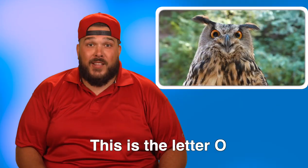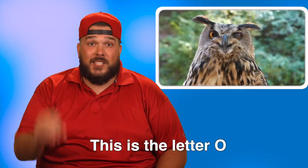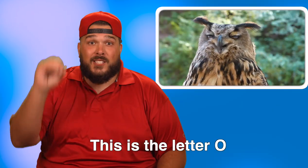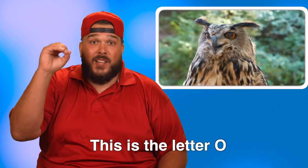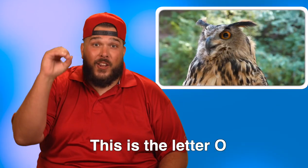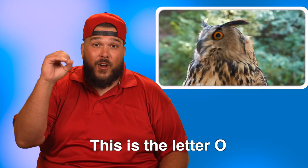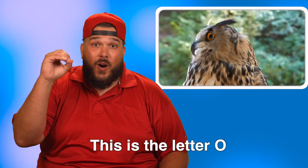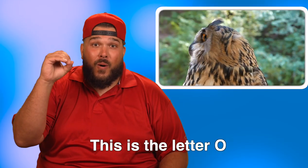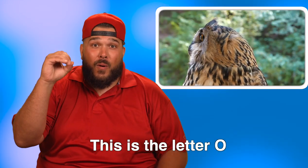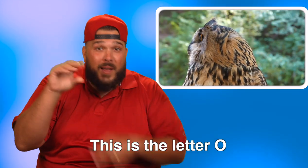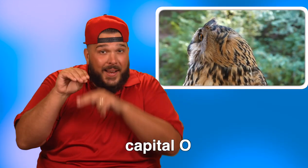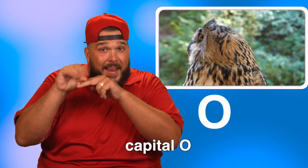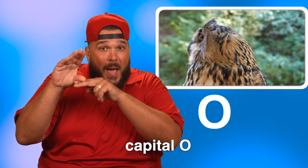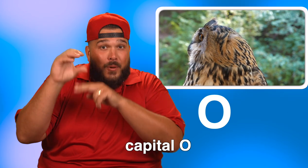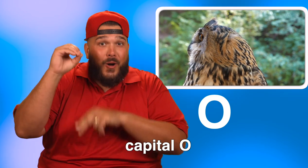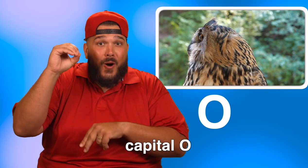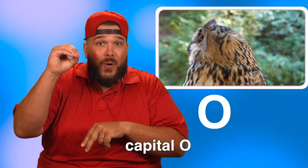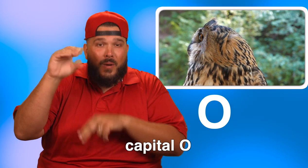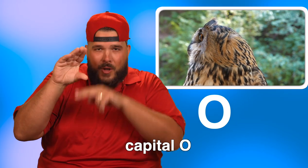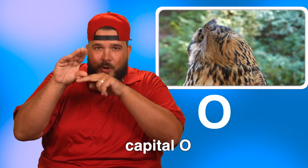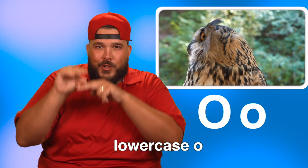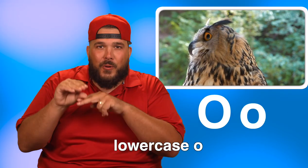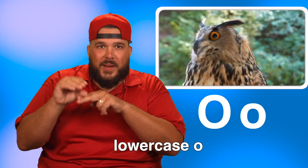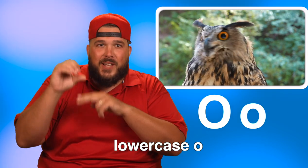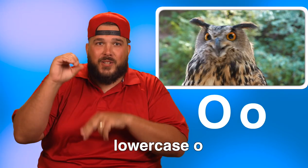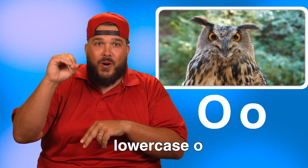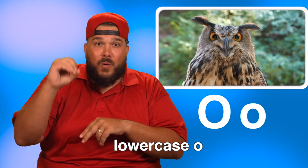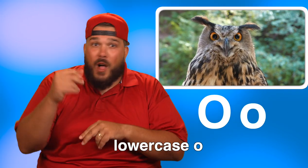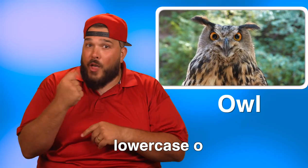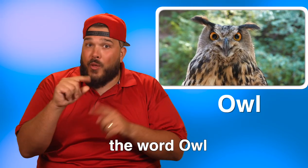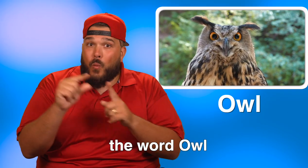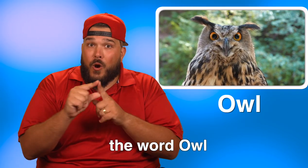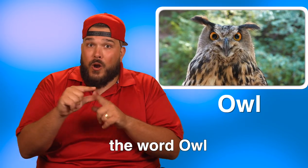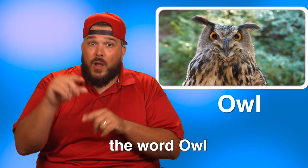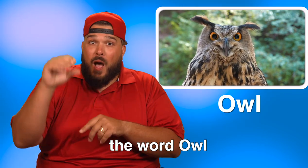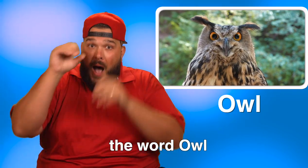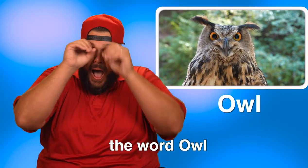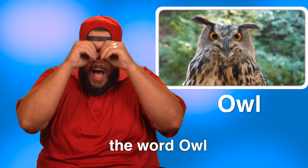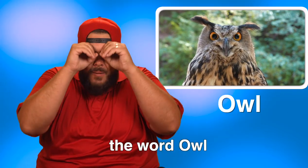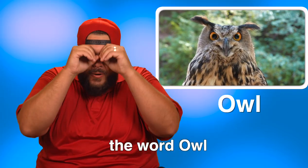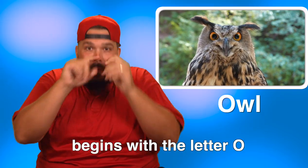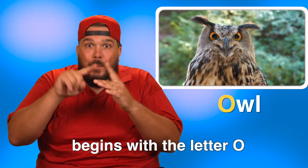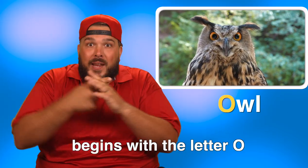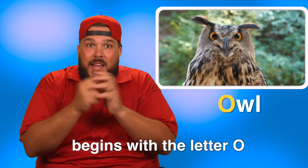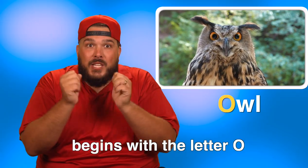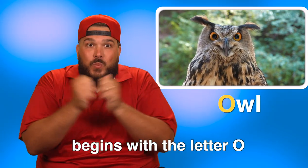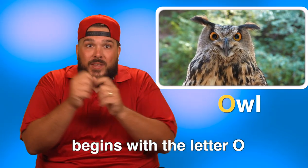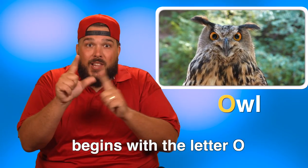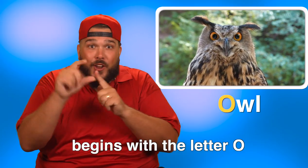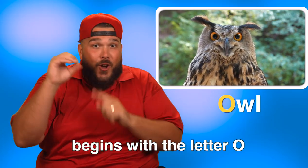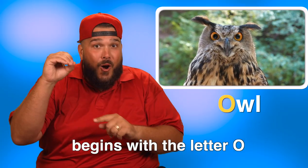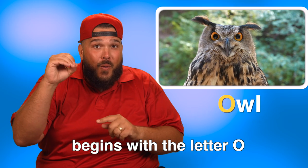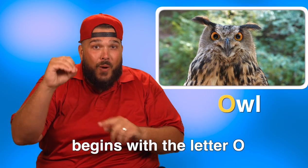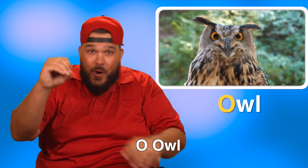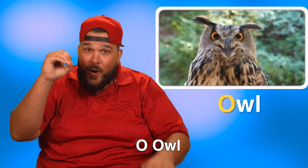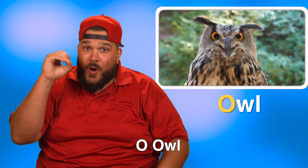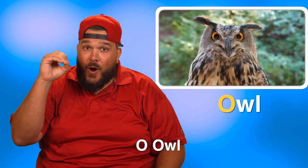This is the letter. O. Capital O, lowercase o. The word owl begins with the letter O.